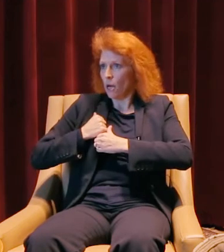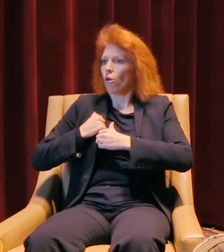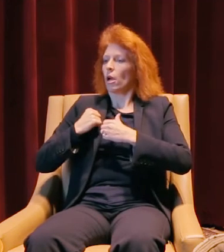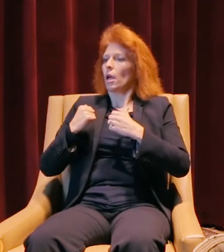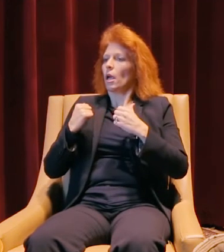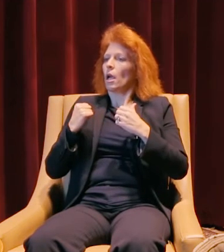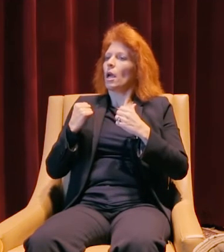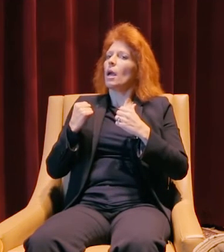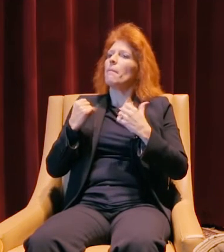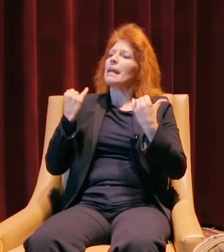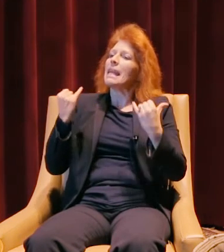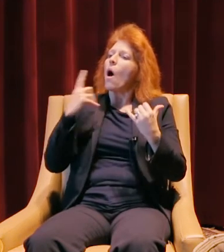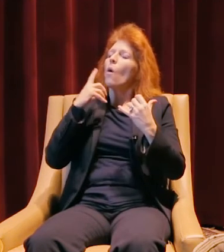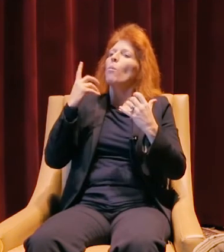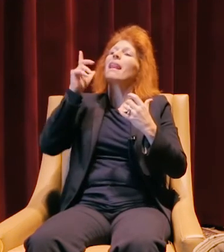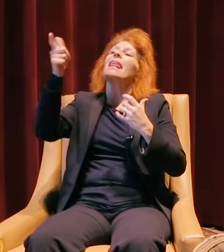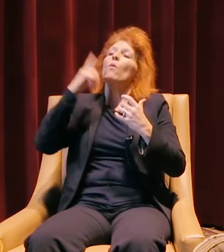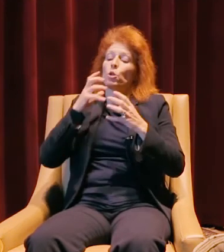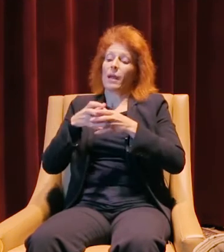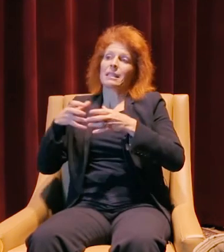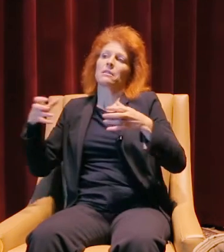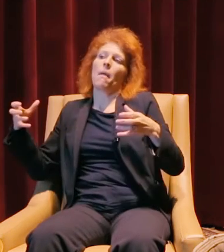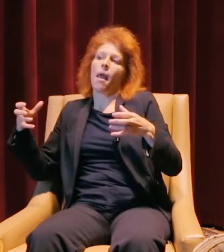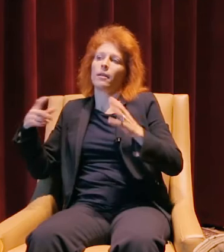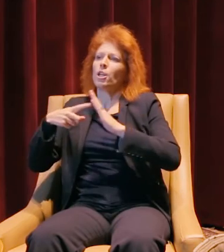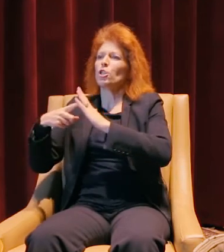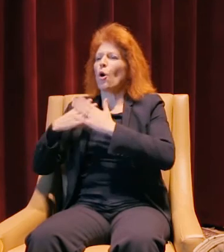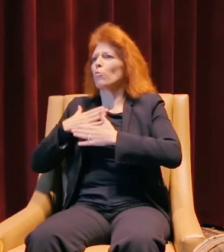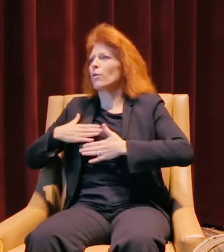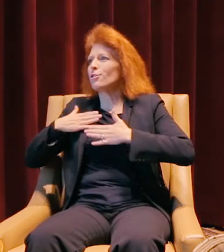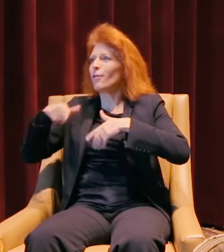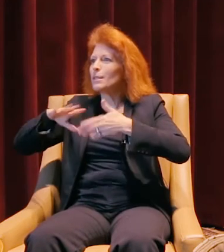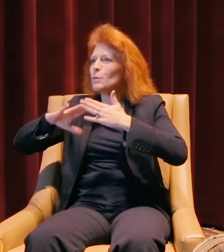I'd like to be able to expand that a little bit to help and show our appreciation for all the people